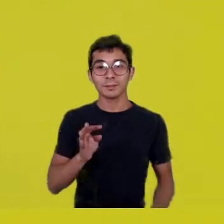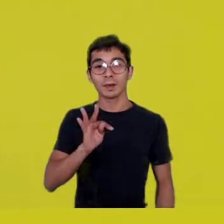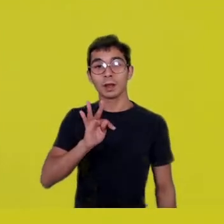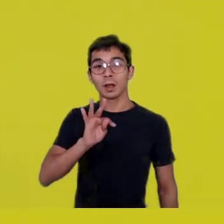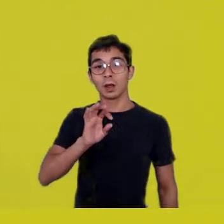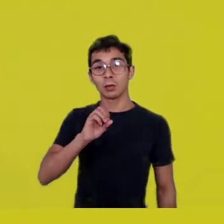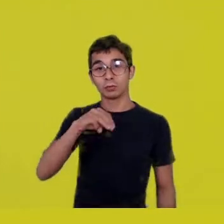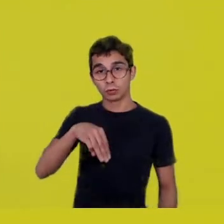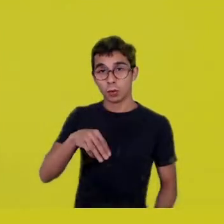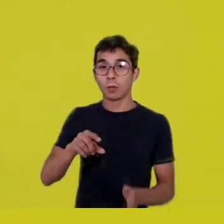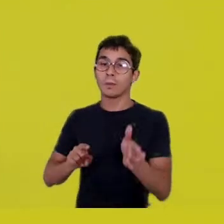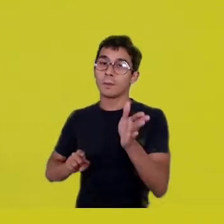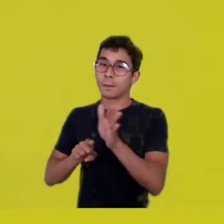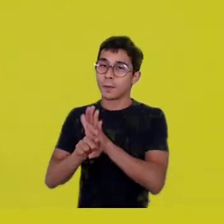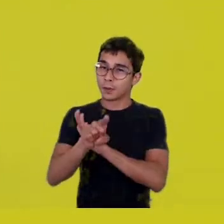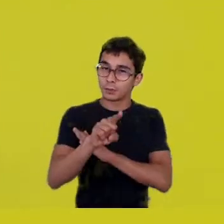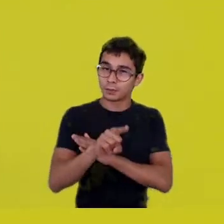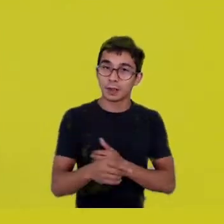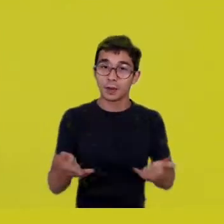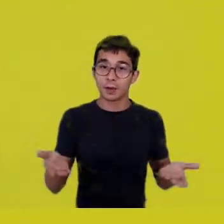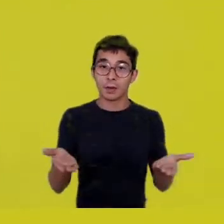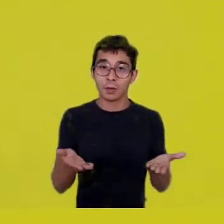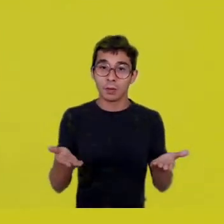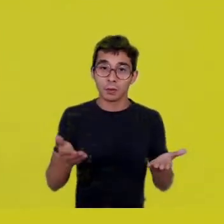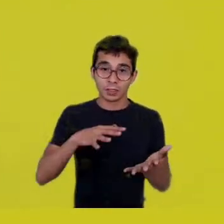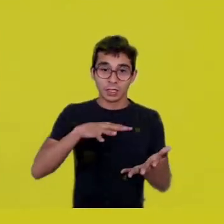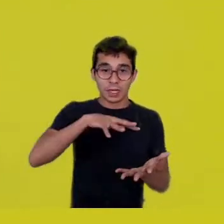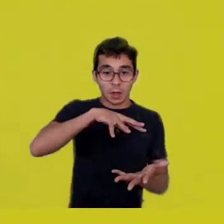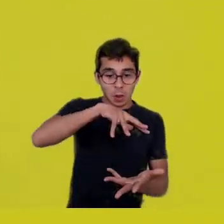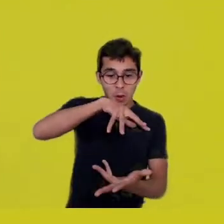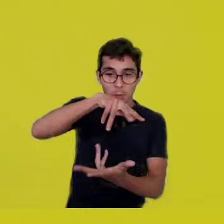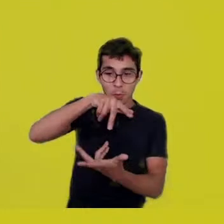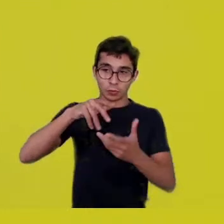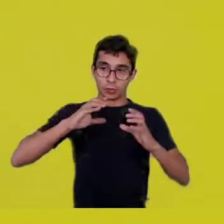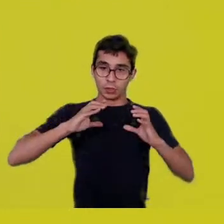what Western civilization has robbed from us concerning the power to exist